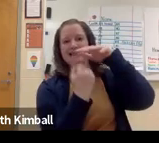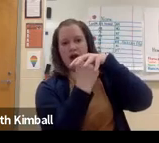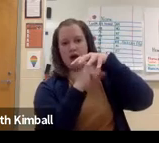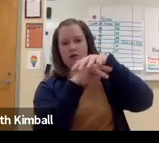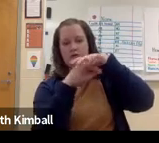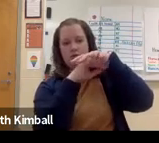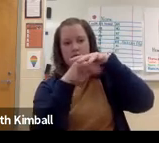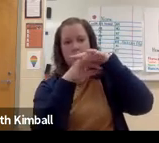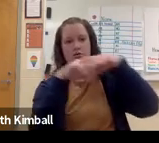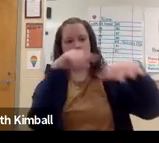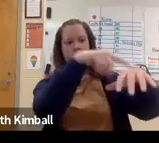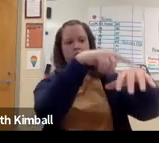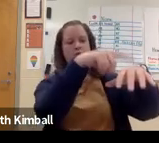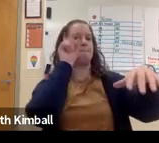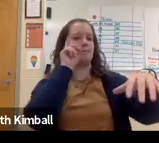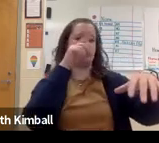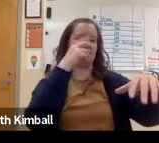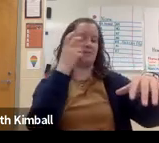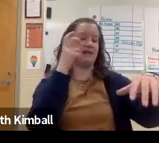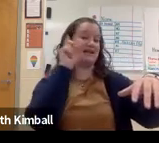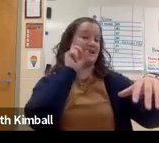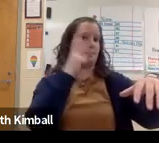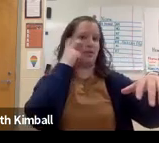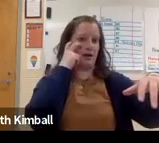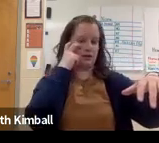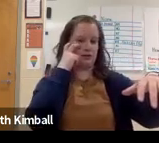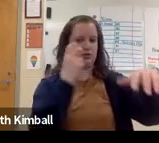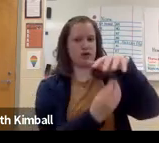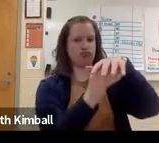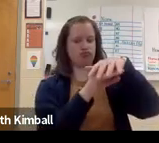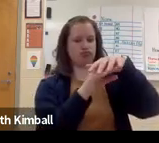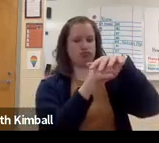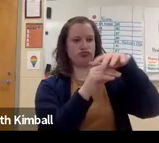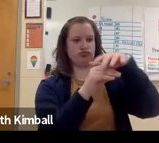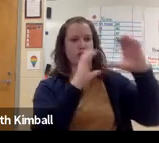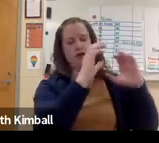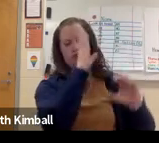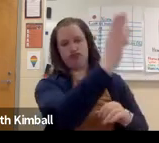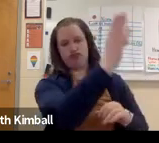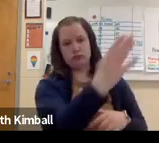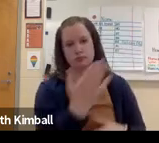And be there to provide that tactile information in sign language to the Deaf and blind students,